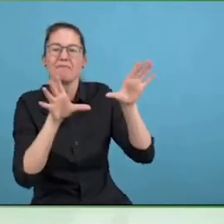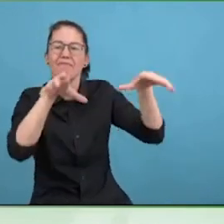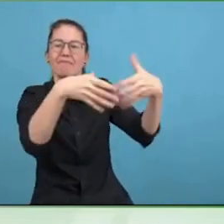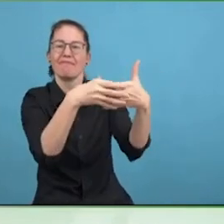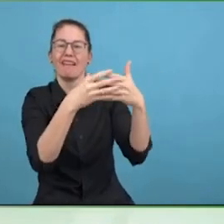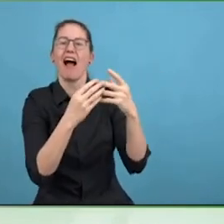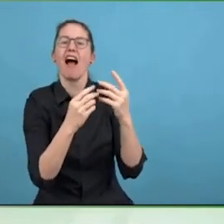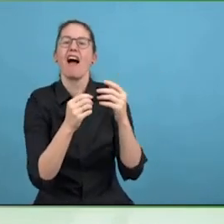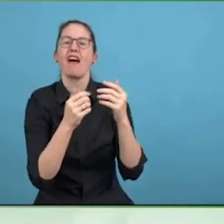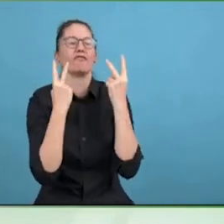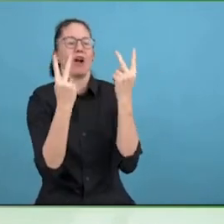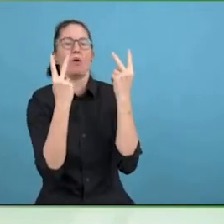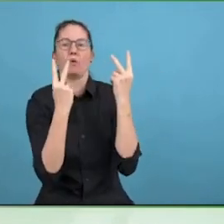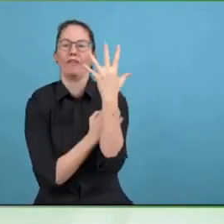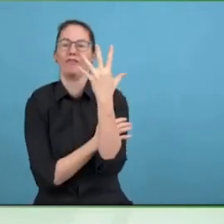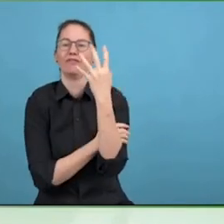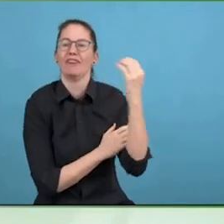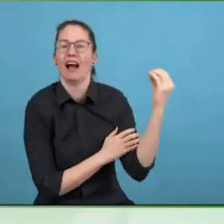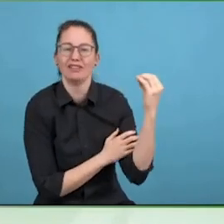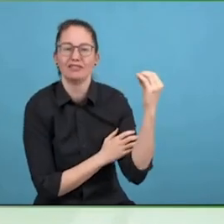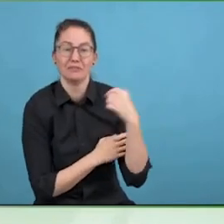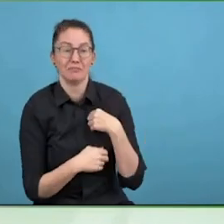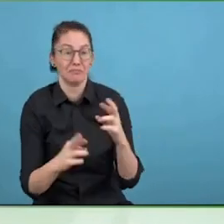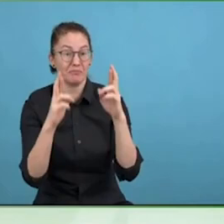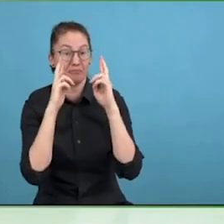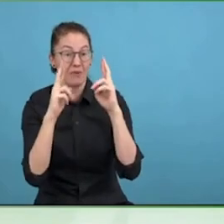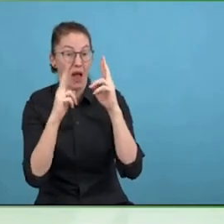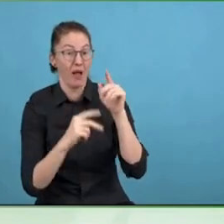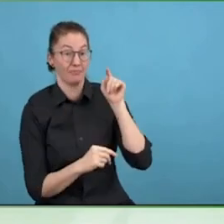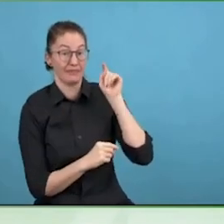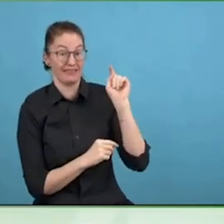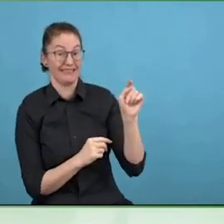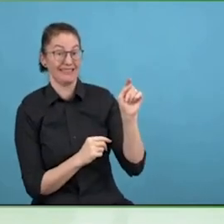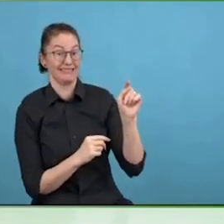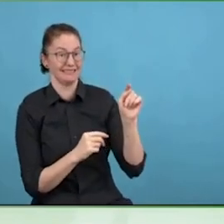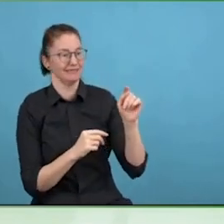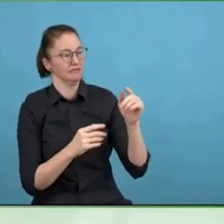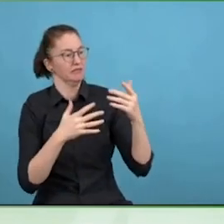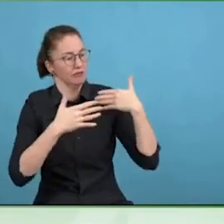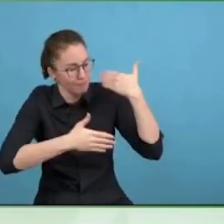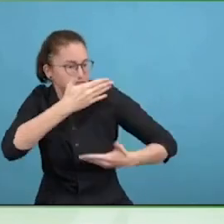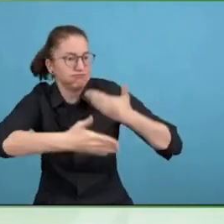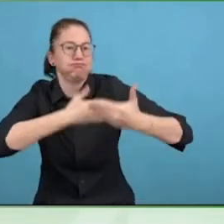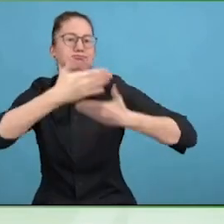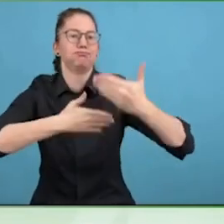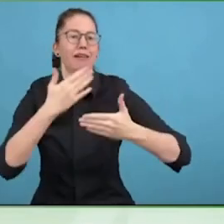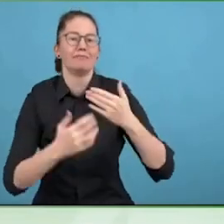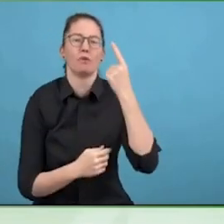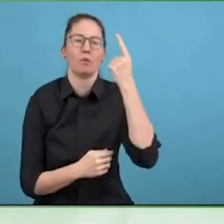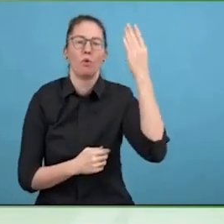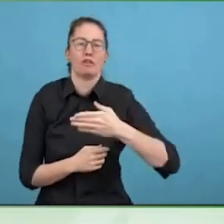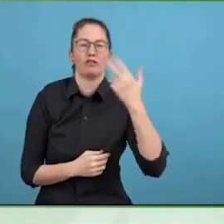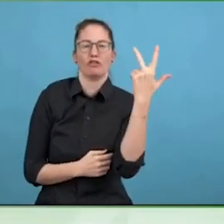We are continuously top rated in the industry for sustainability and